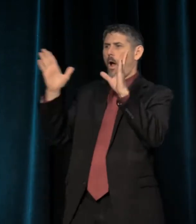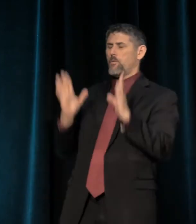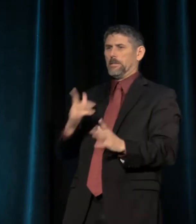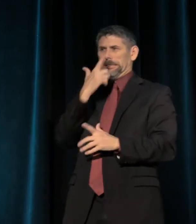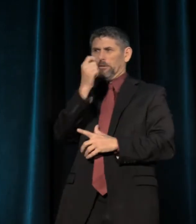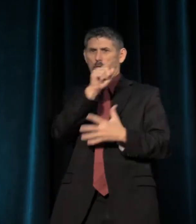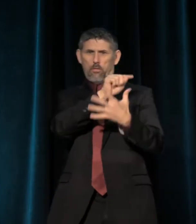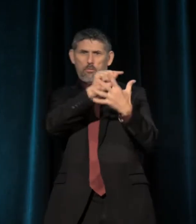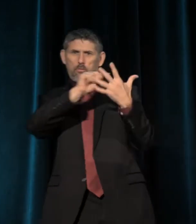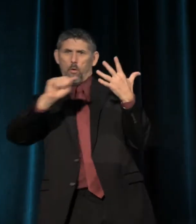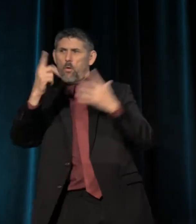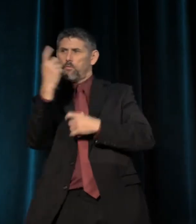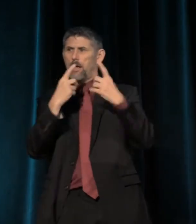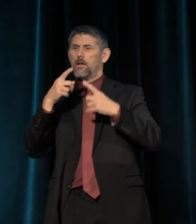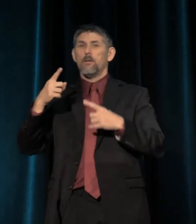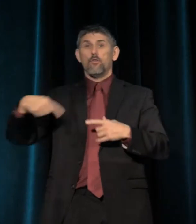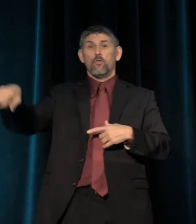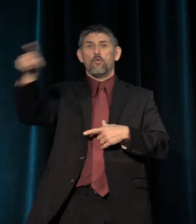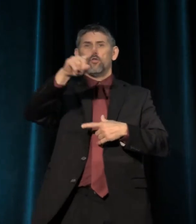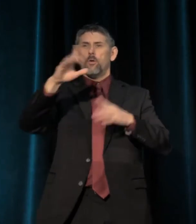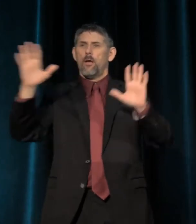And so, you embraced us back then.